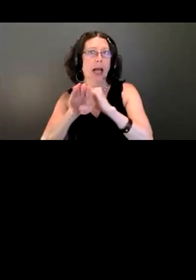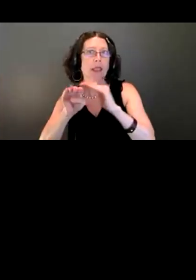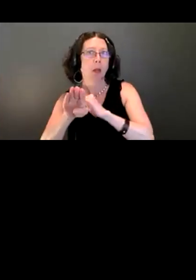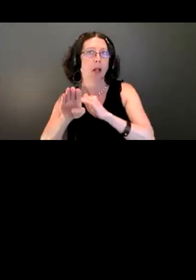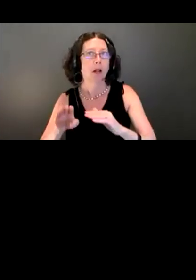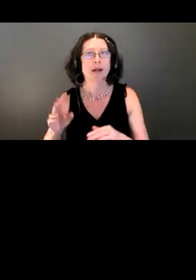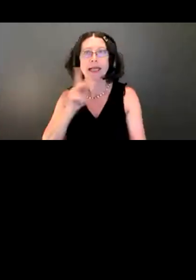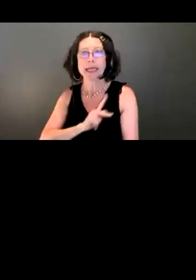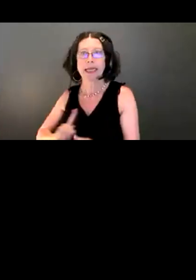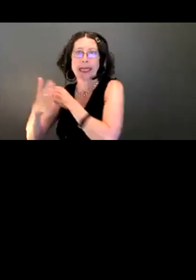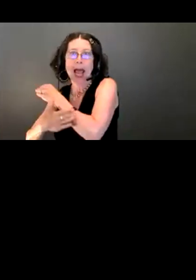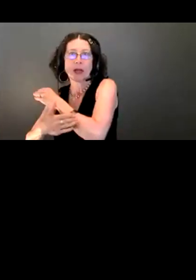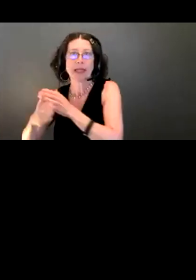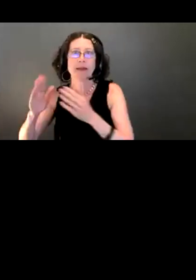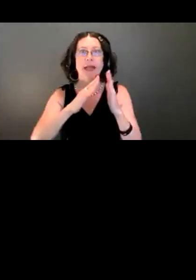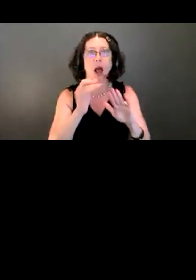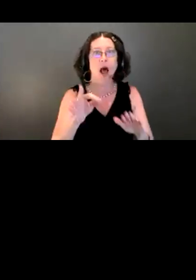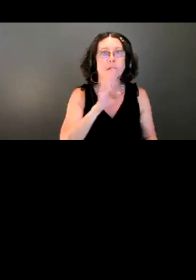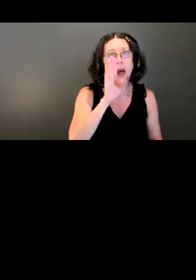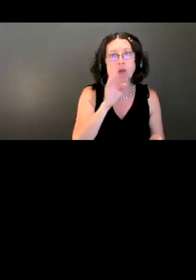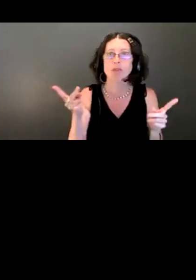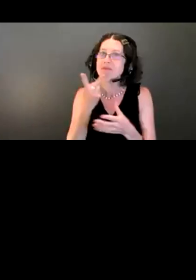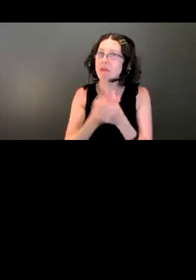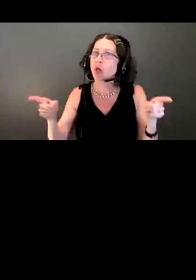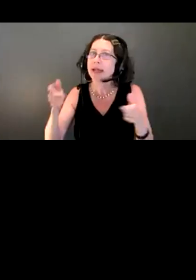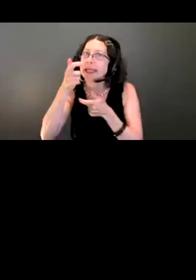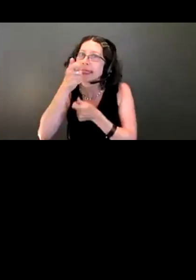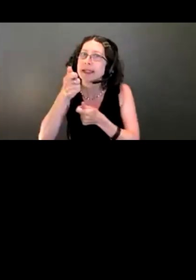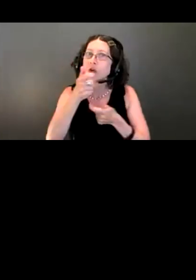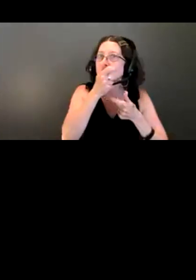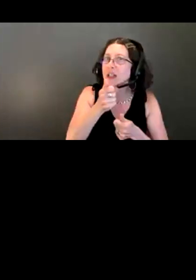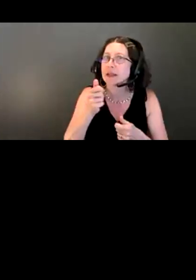are so genuinely interested in hearing what you think is going